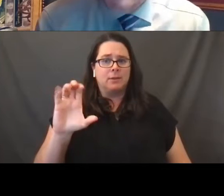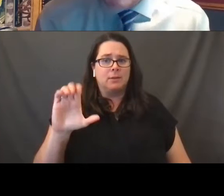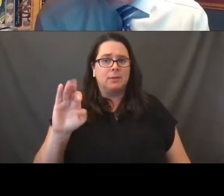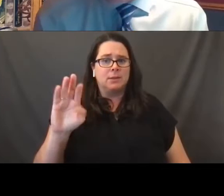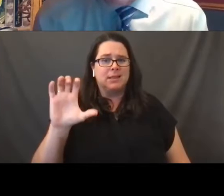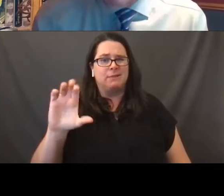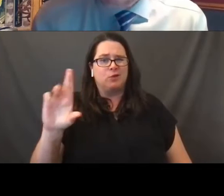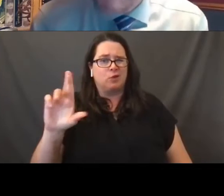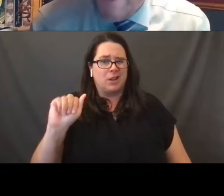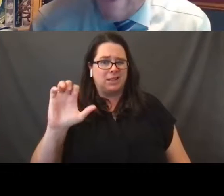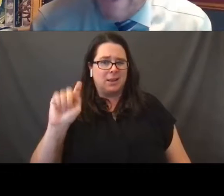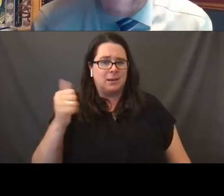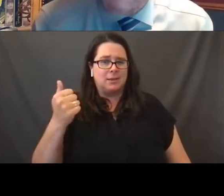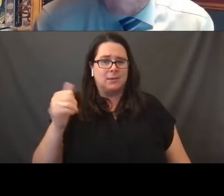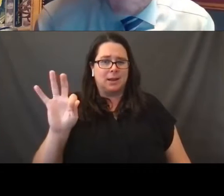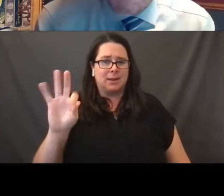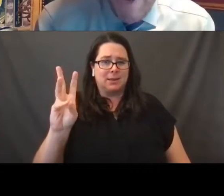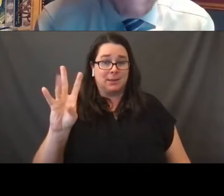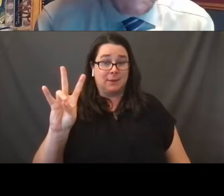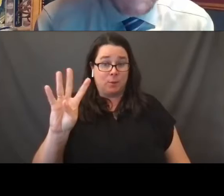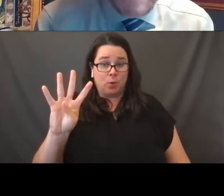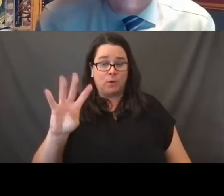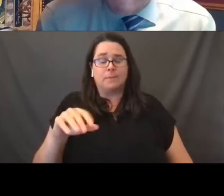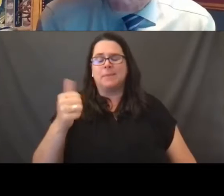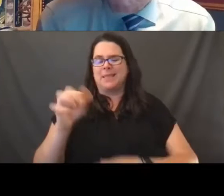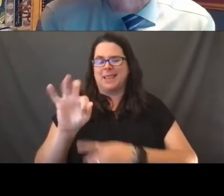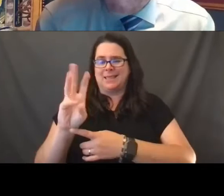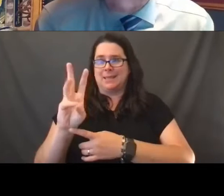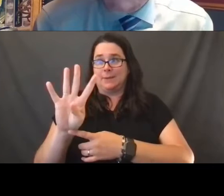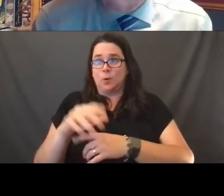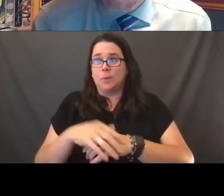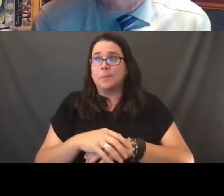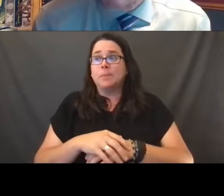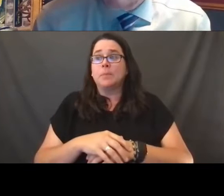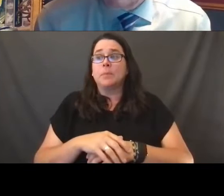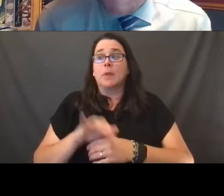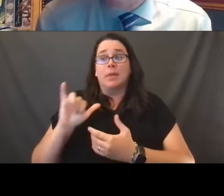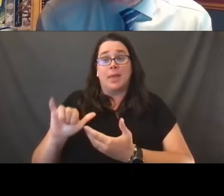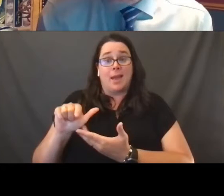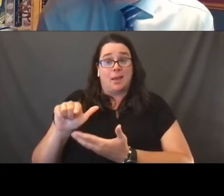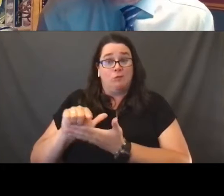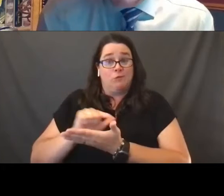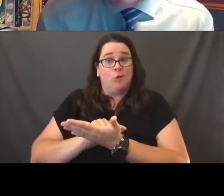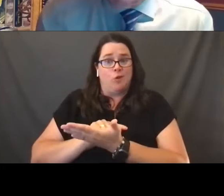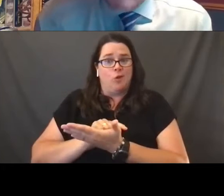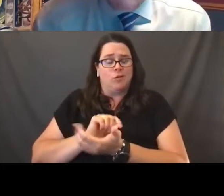Title VII describes and prohibits employers from discriminating